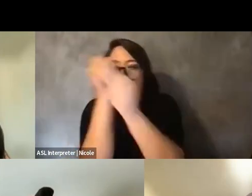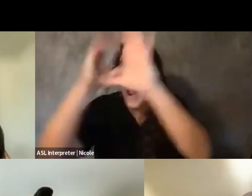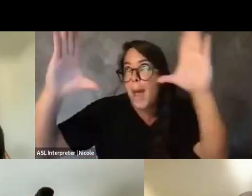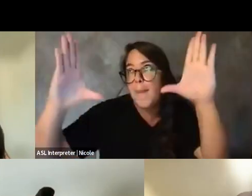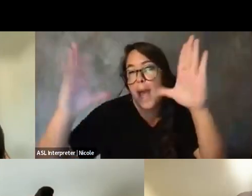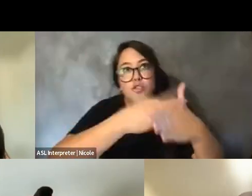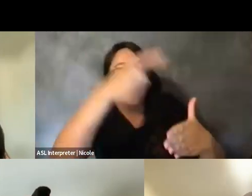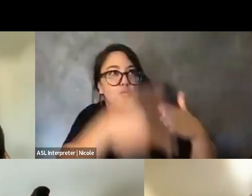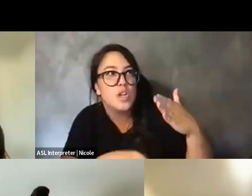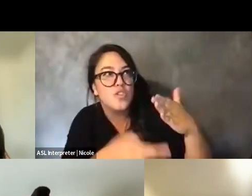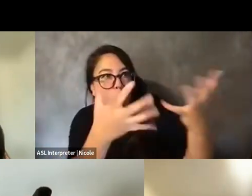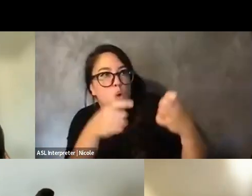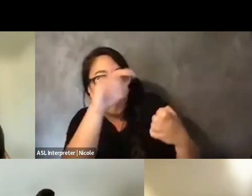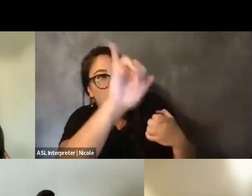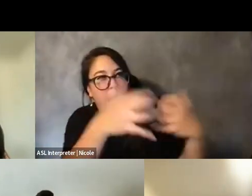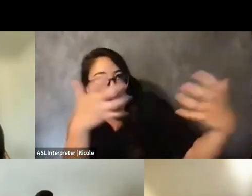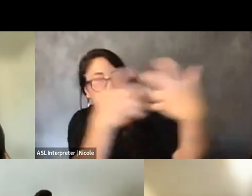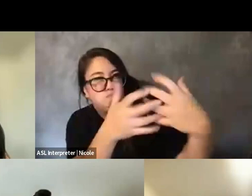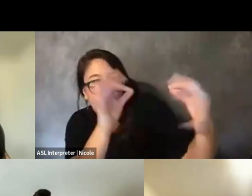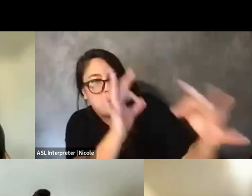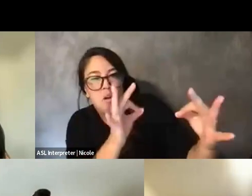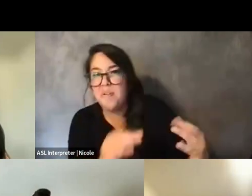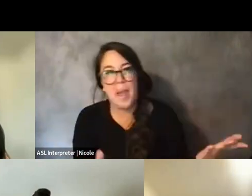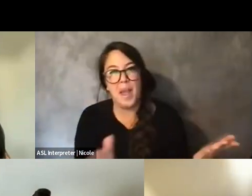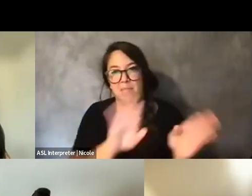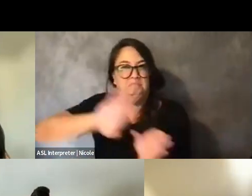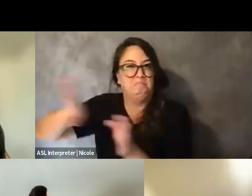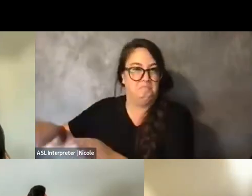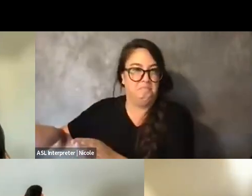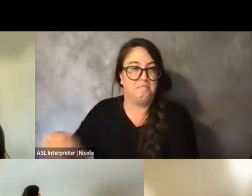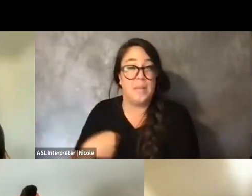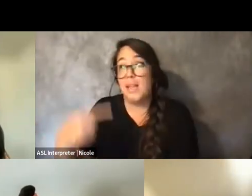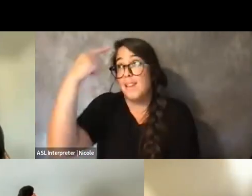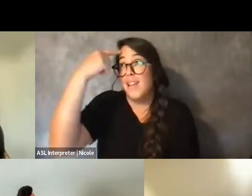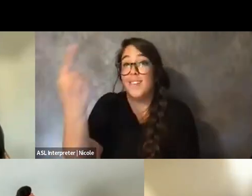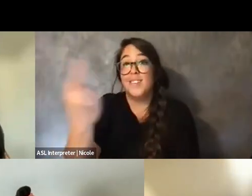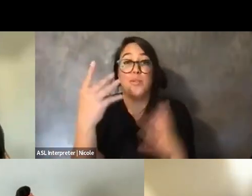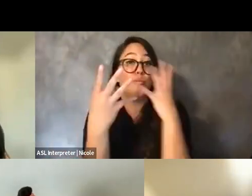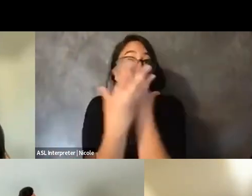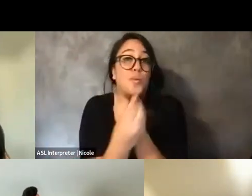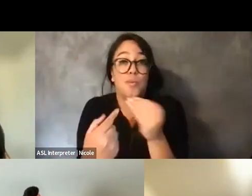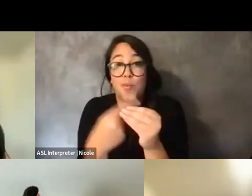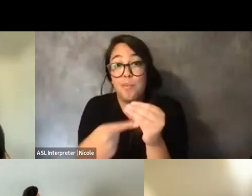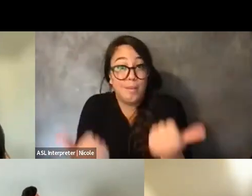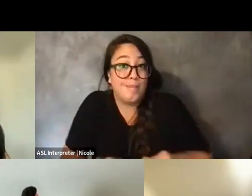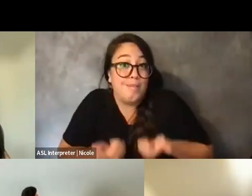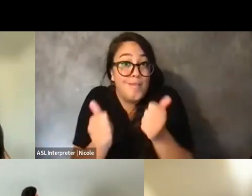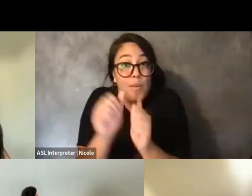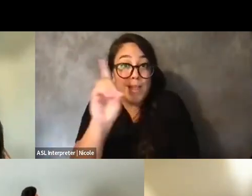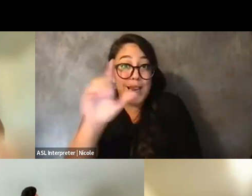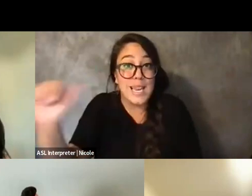like, I think one of the beautiful things about being disabled is, like, it remixes the end,